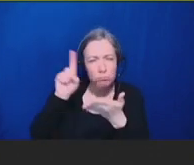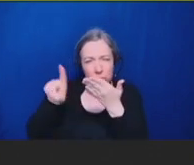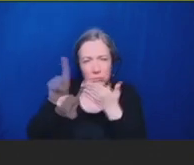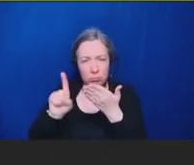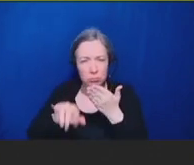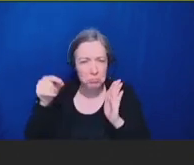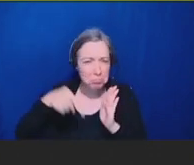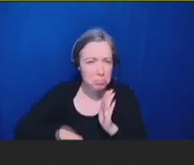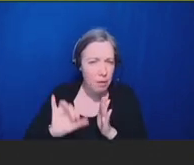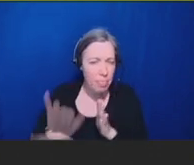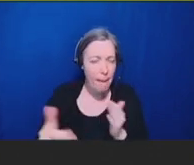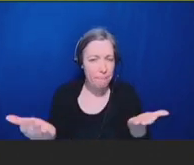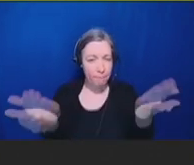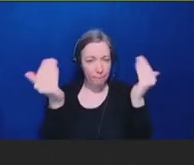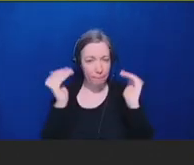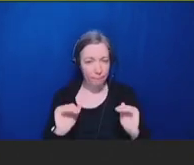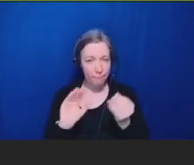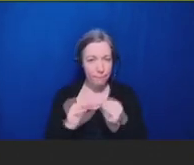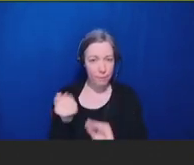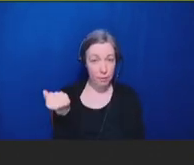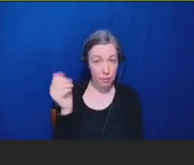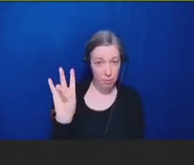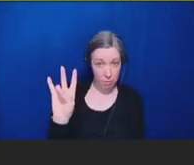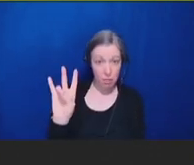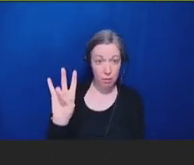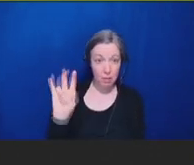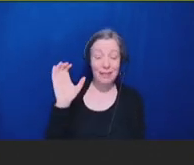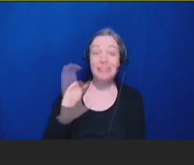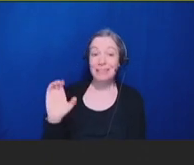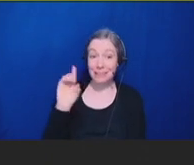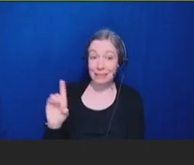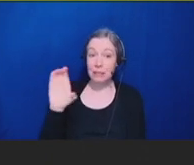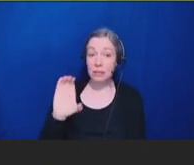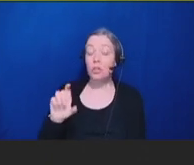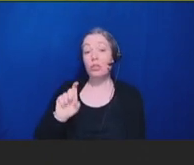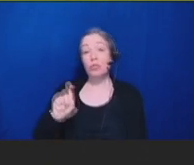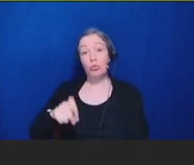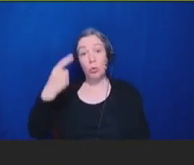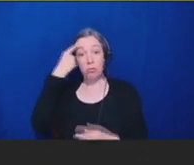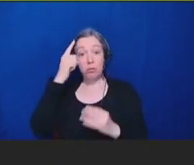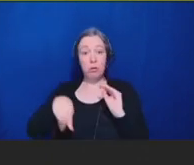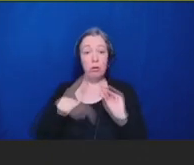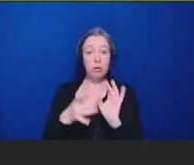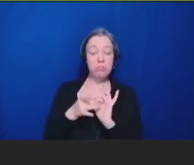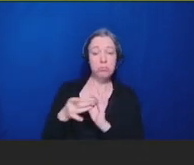Seventeen, CDC should consider working with partners to identify potential ways to increase